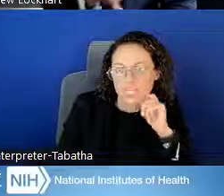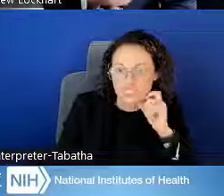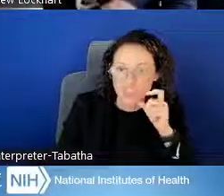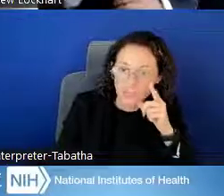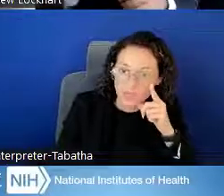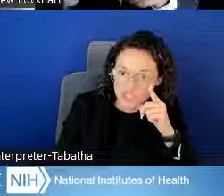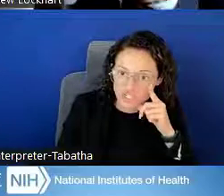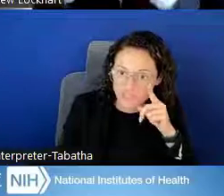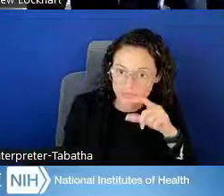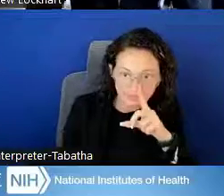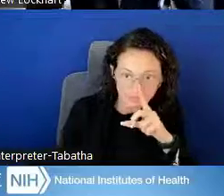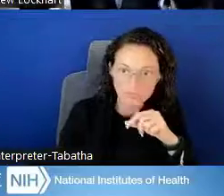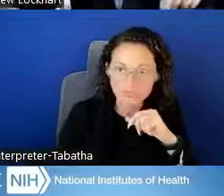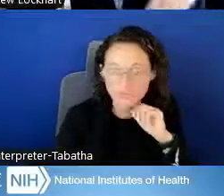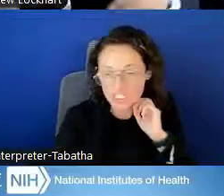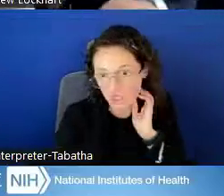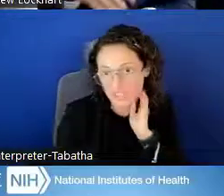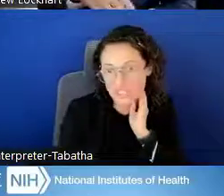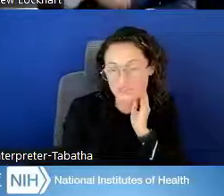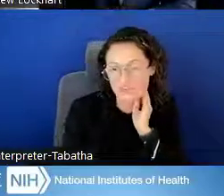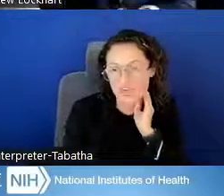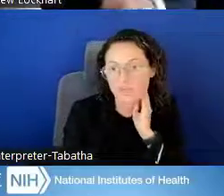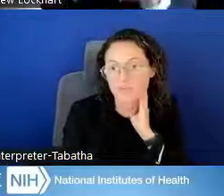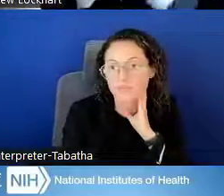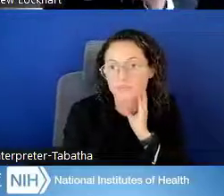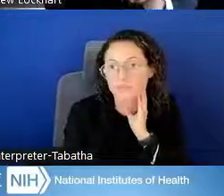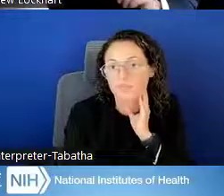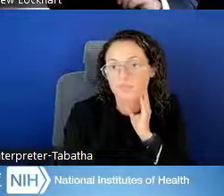Matthew Lockhart: That's a good question. So it does vary.